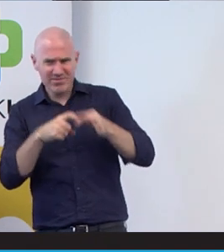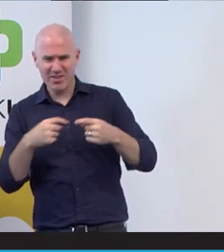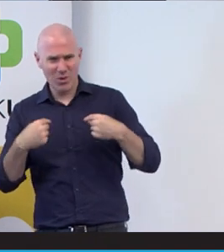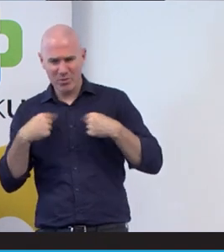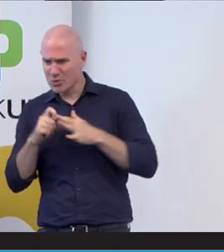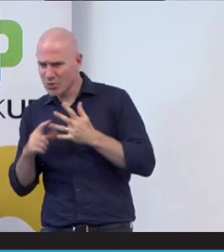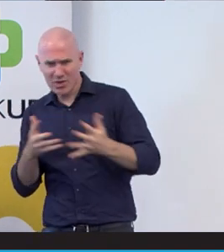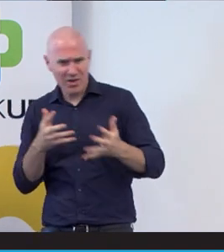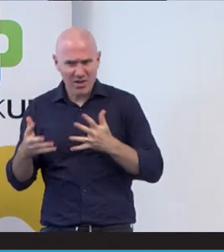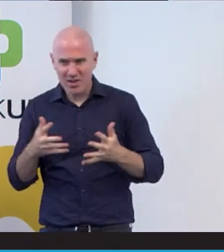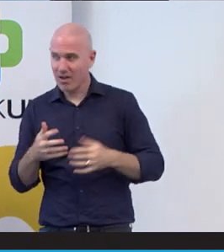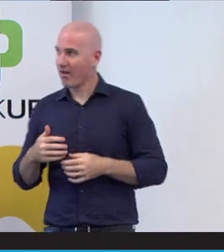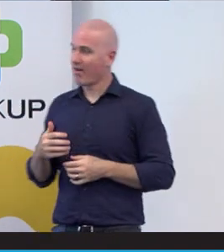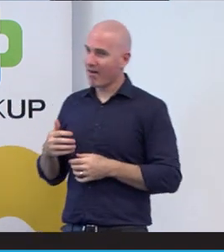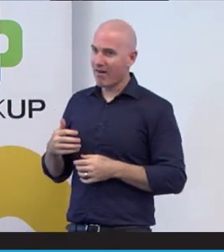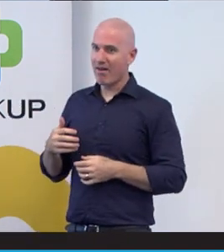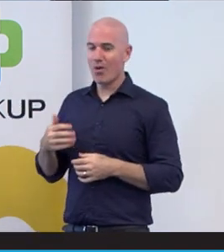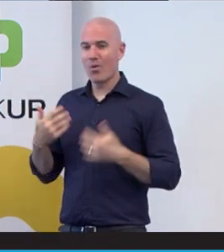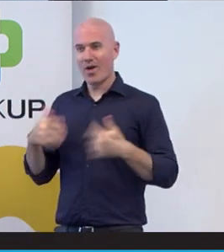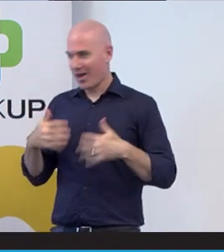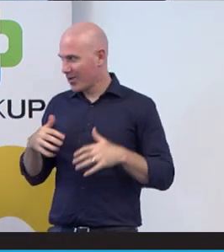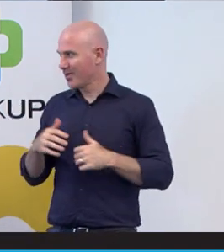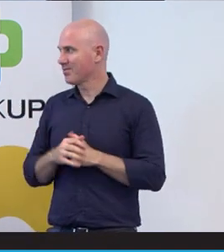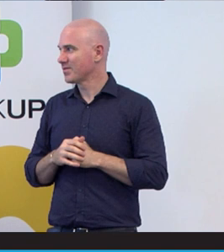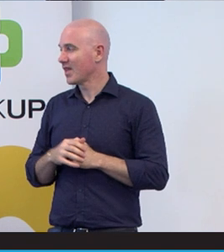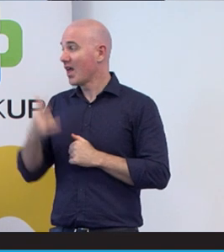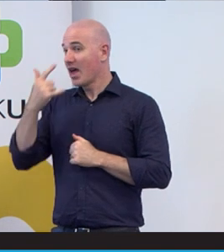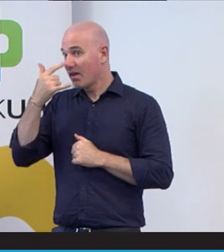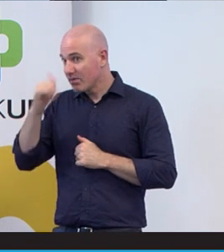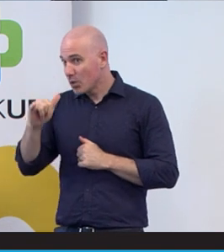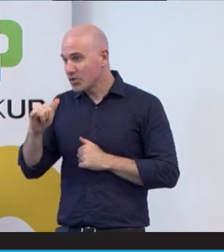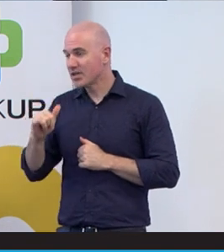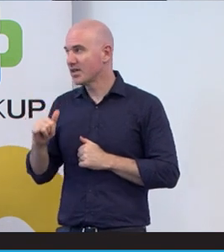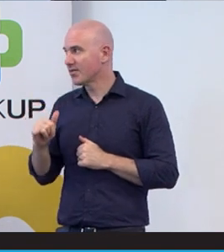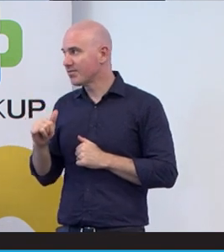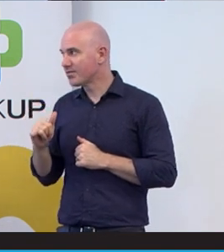And It was very inclusive. We felt we left a legacy. Unfortunately they cut these jobs